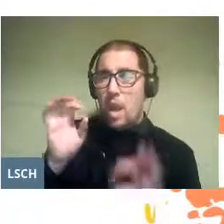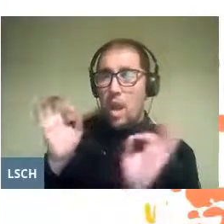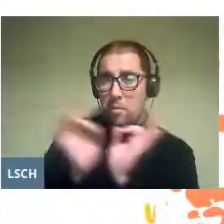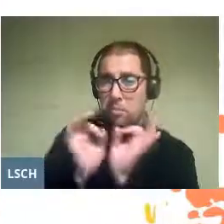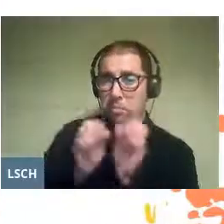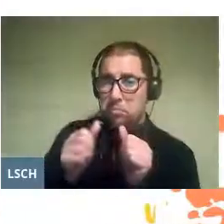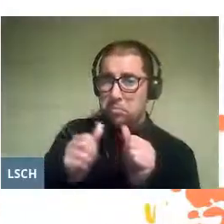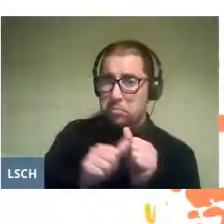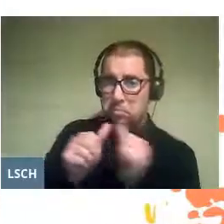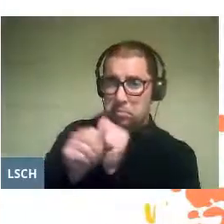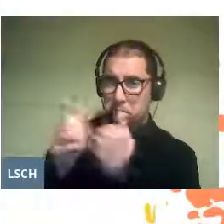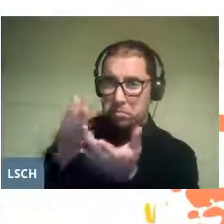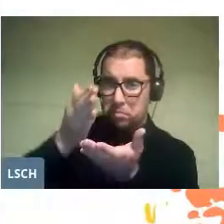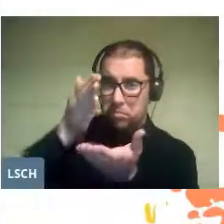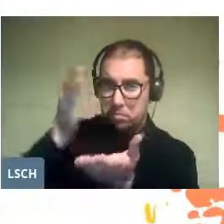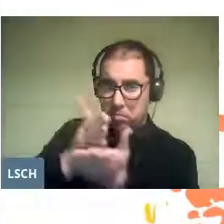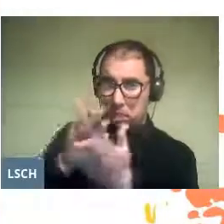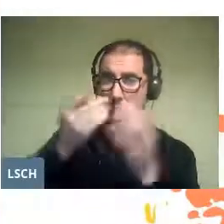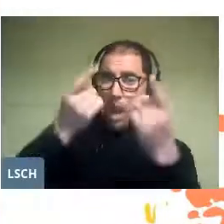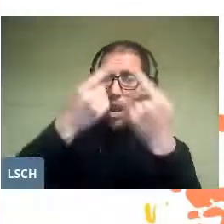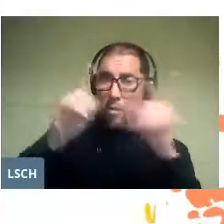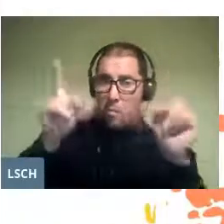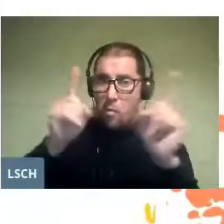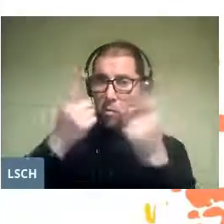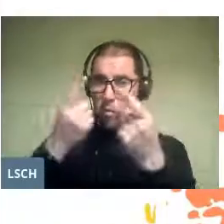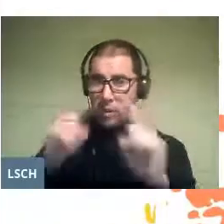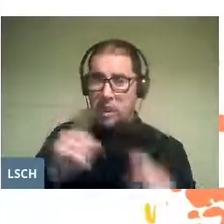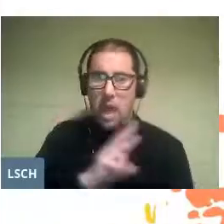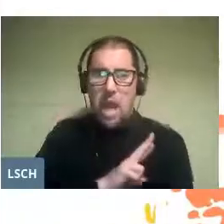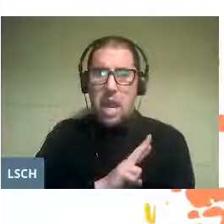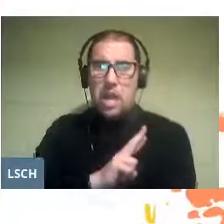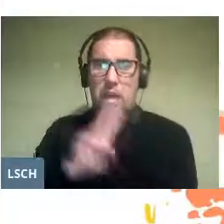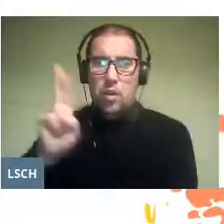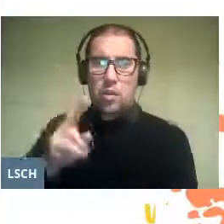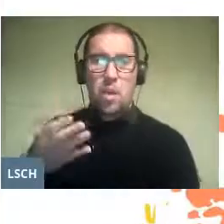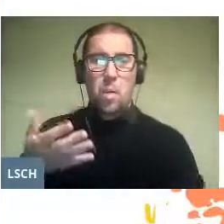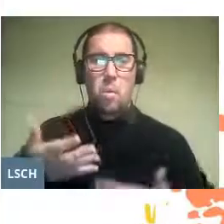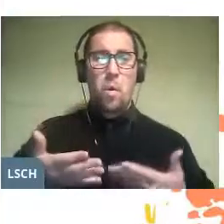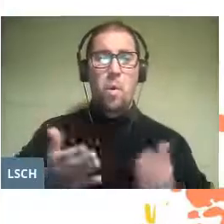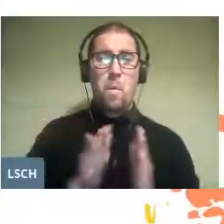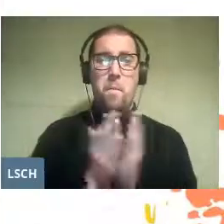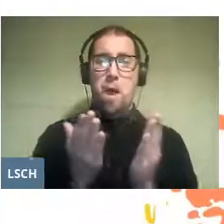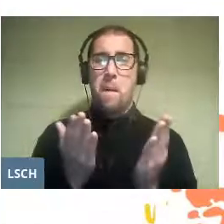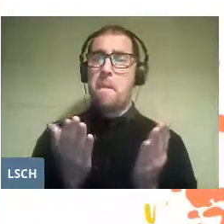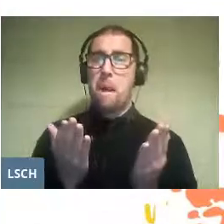toward religious music could work better